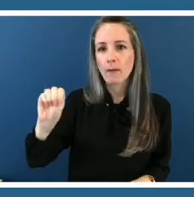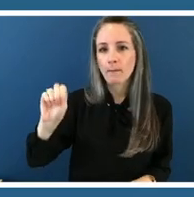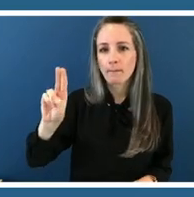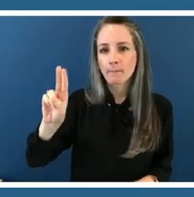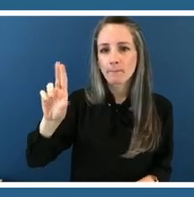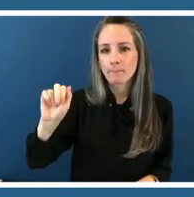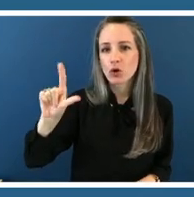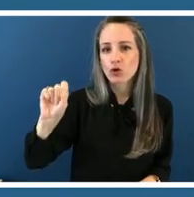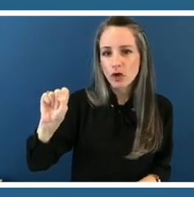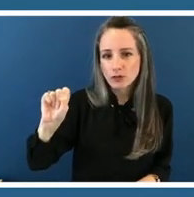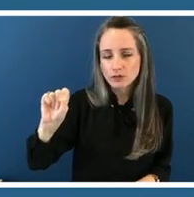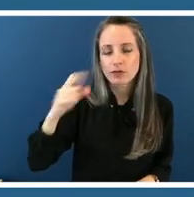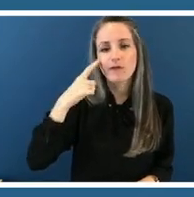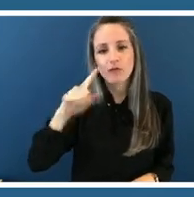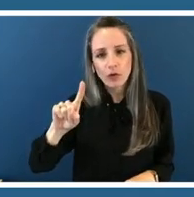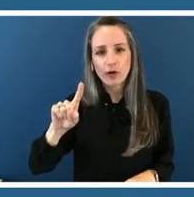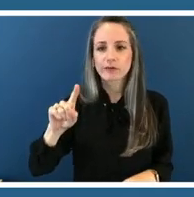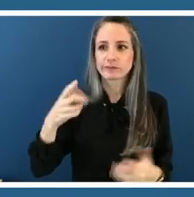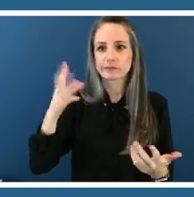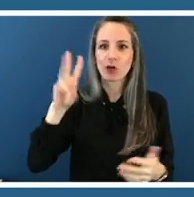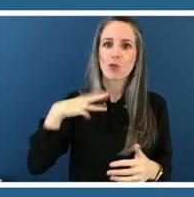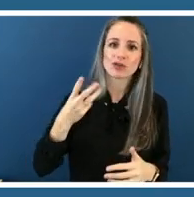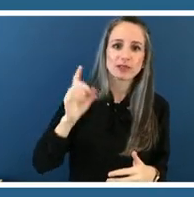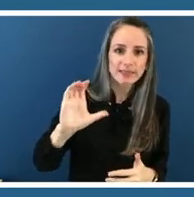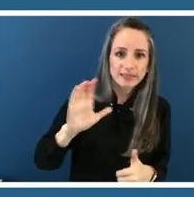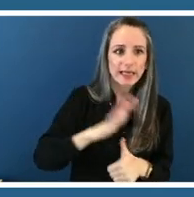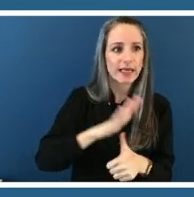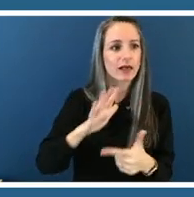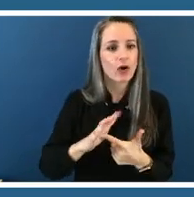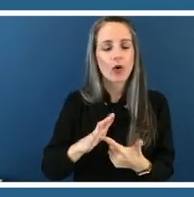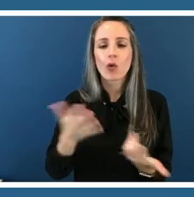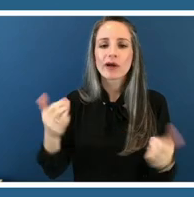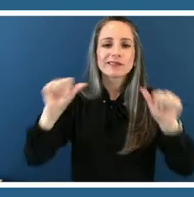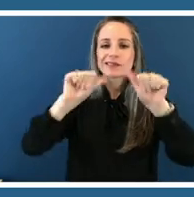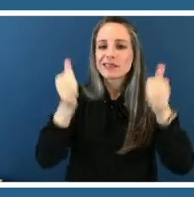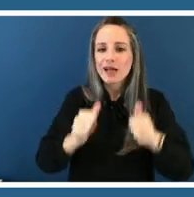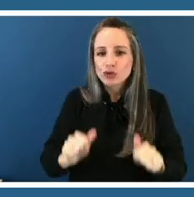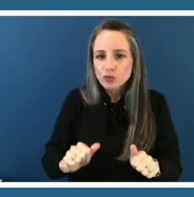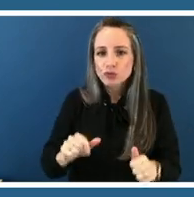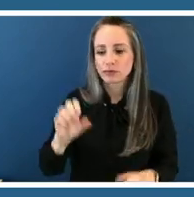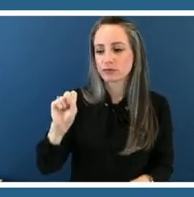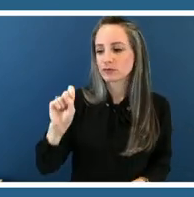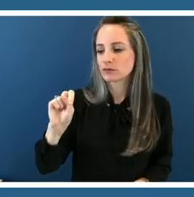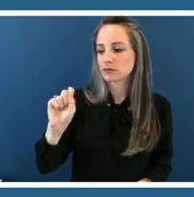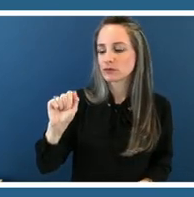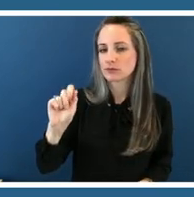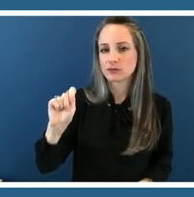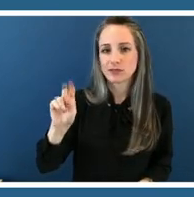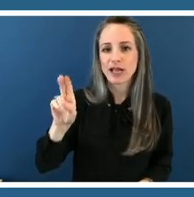or um you know statues or things like that but then